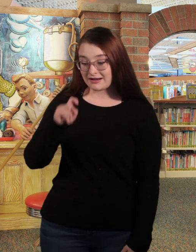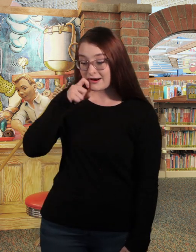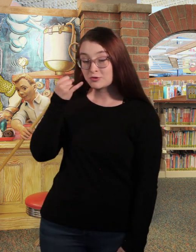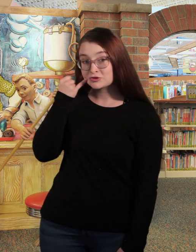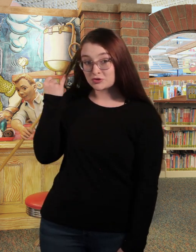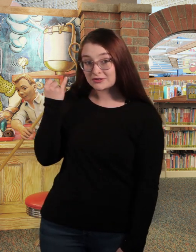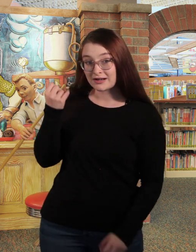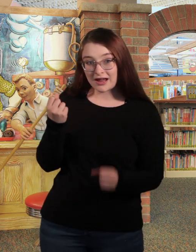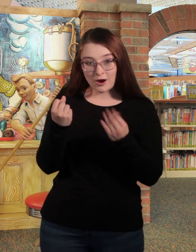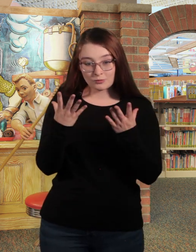and one apple juice.